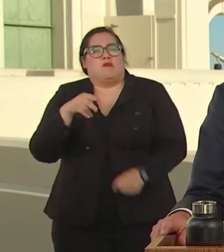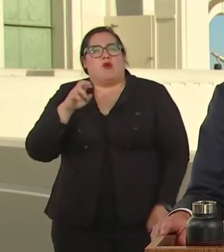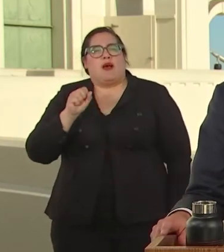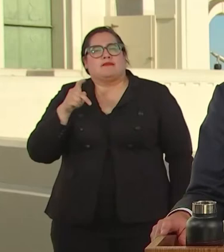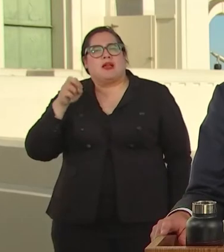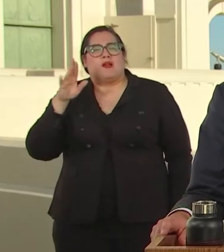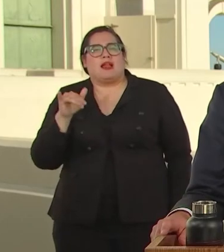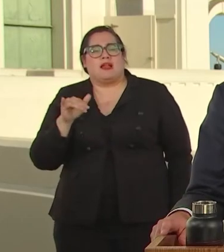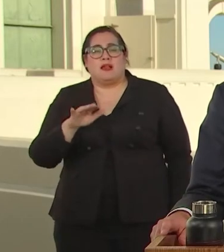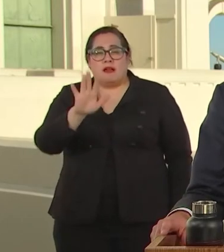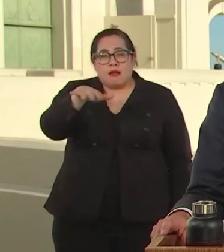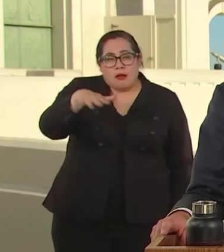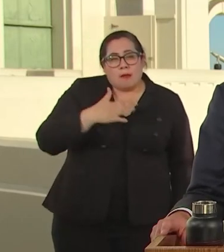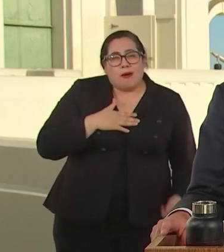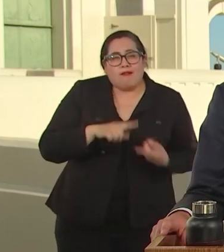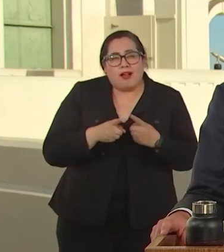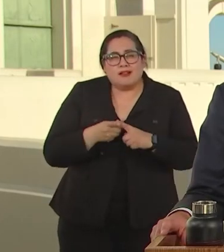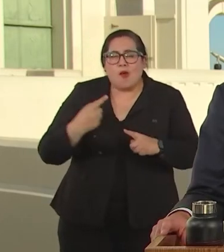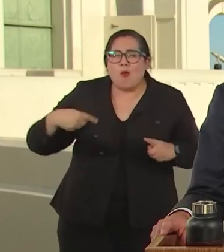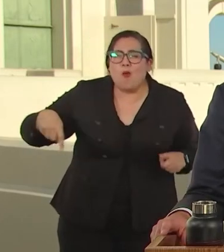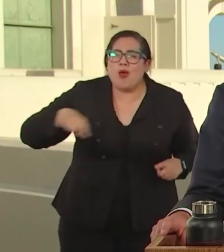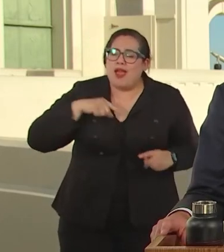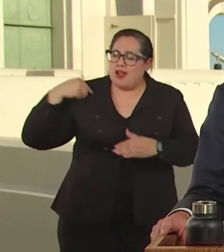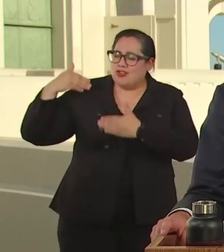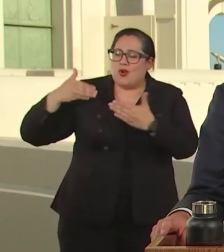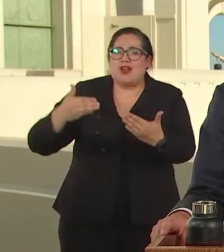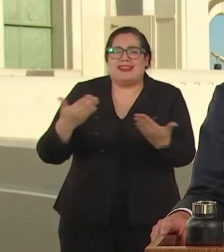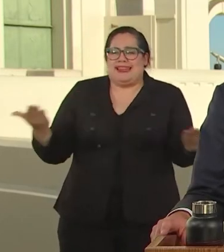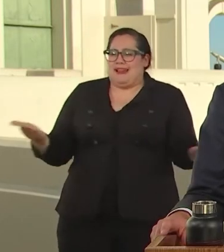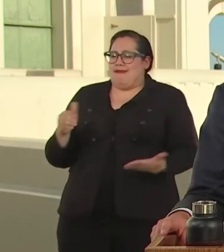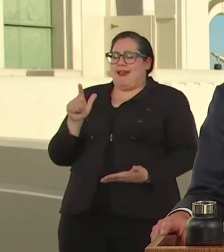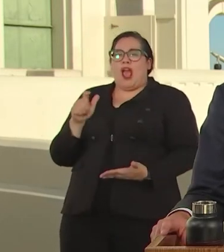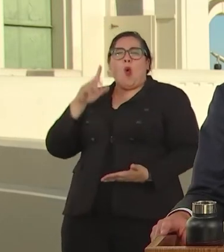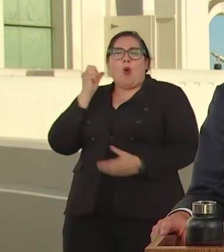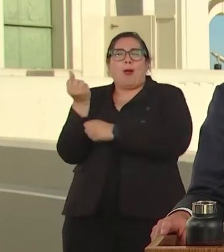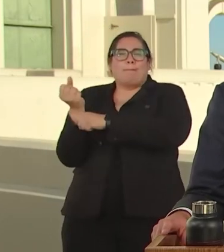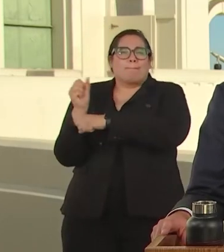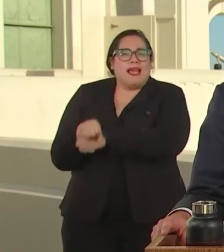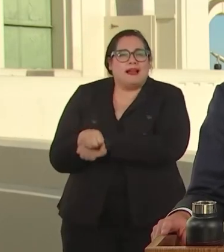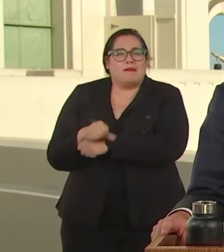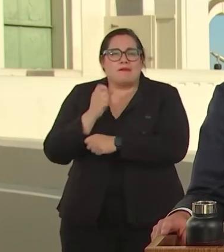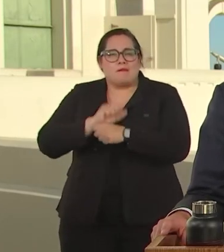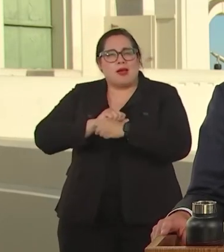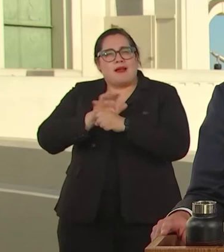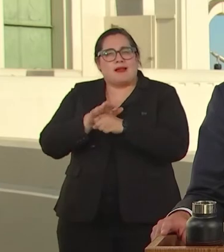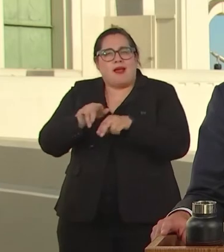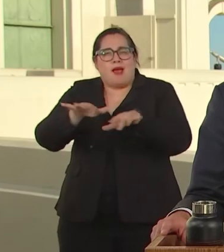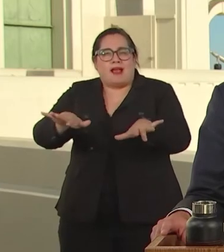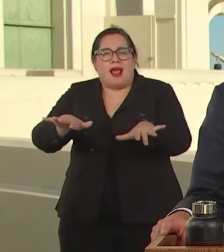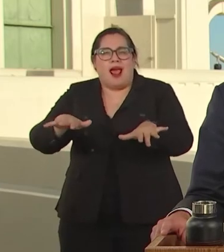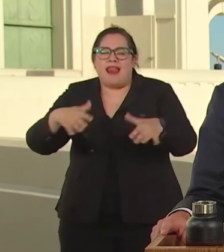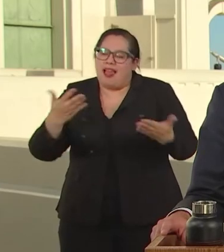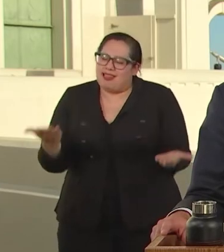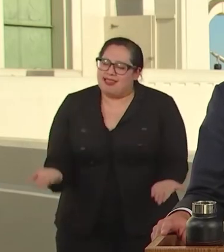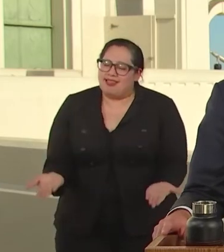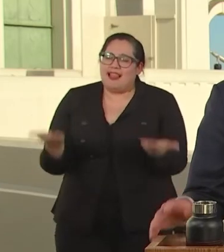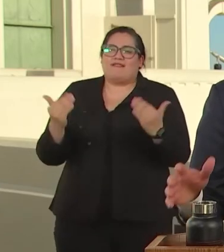GENERATION OF ANGELINOS WHO WILL BEAT THIS PANDEMIC AND LIFT UP YOUNG PEOPLE.